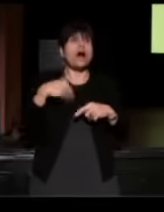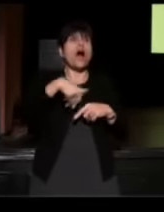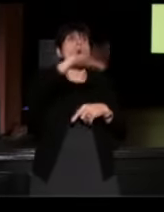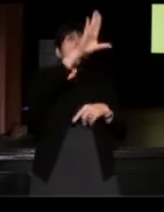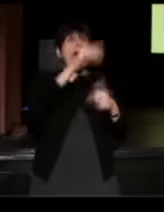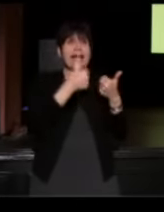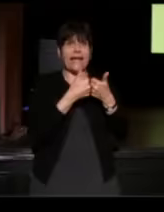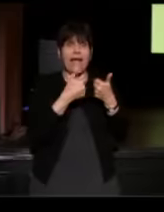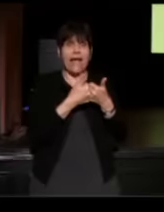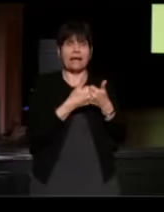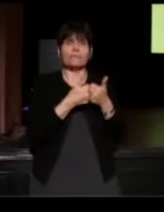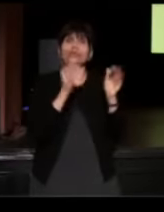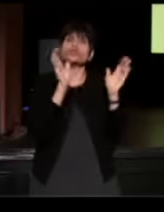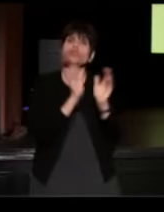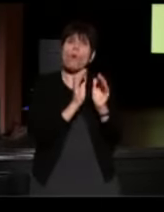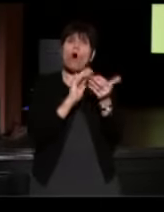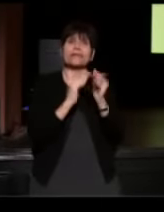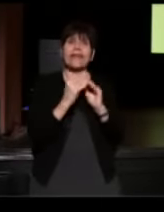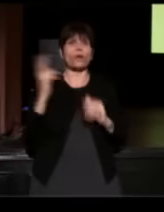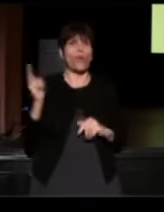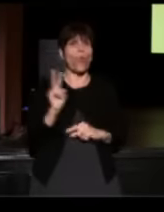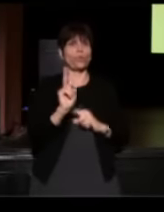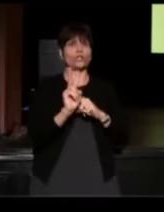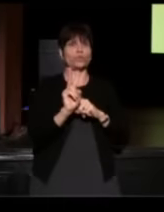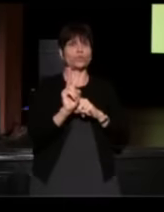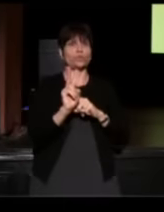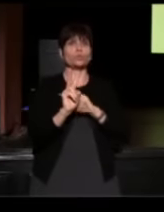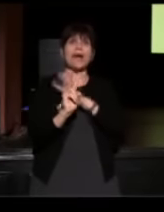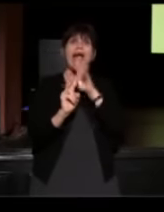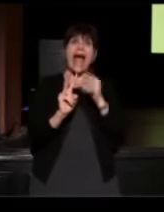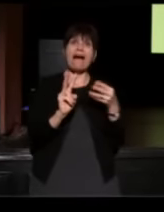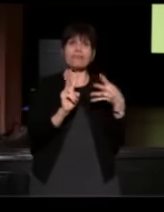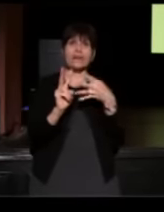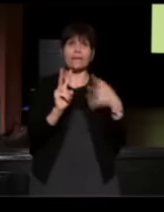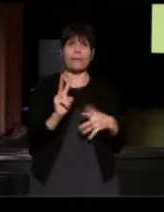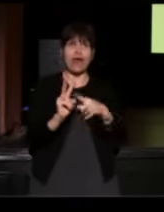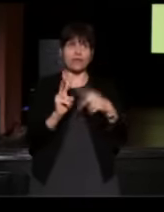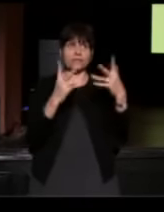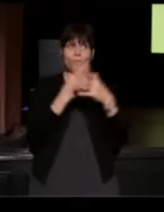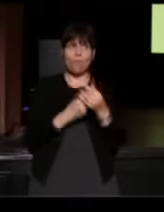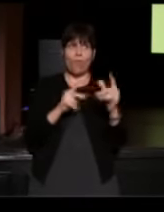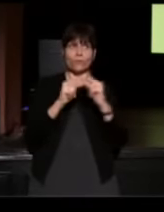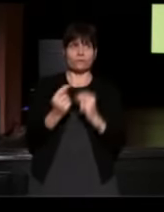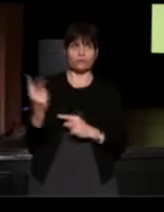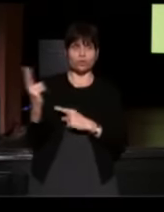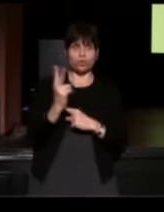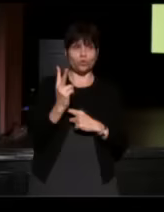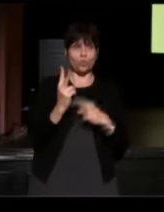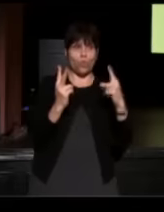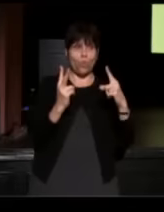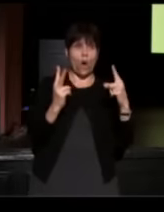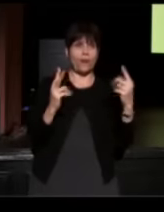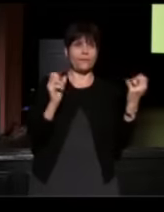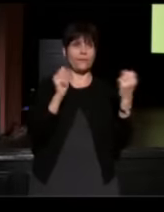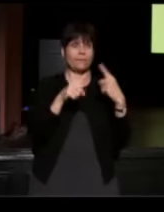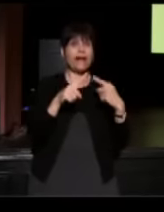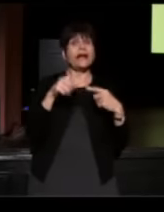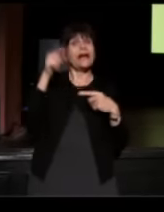and they were the only two African-Americans in both teams and on one of the plays, his brother hit one of the opposing players